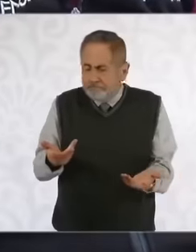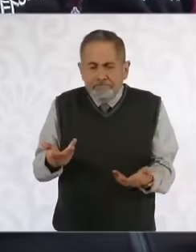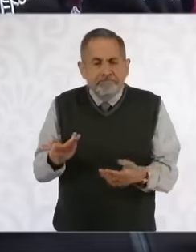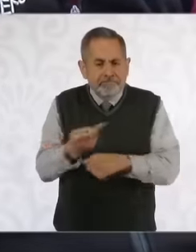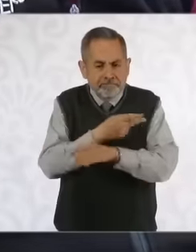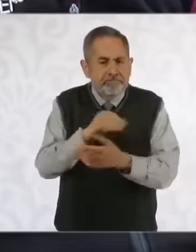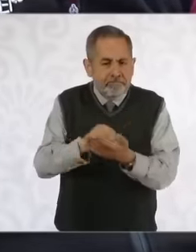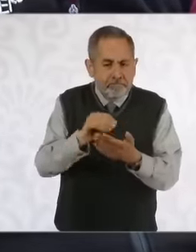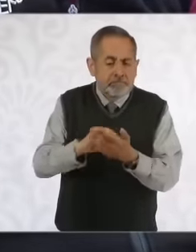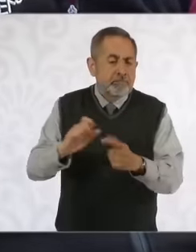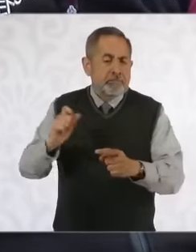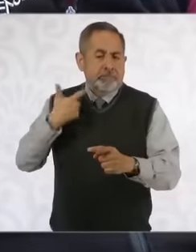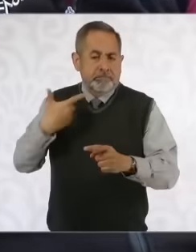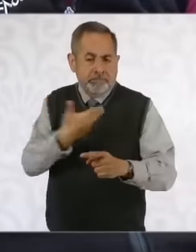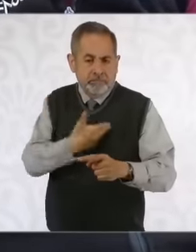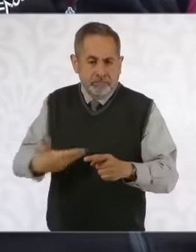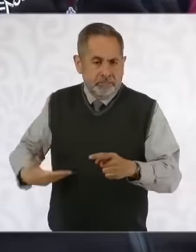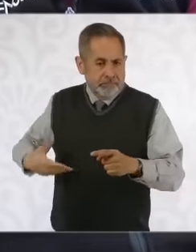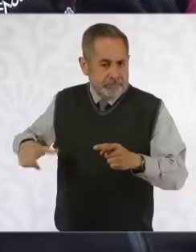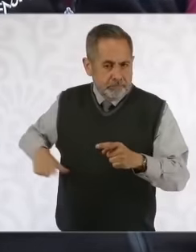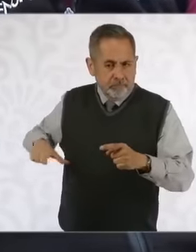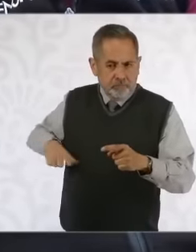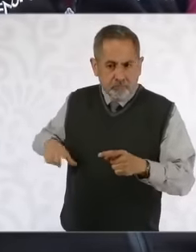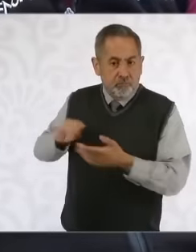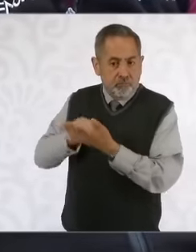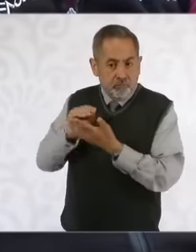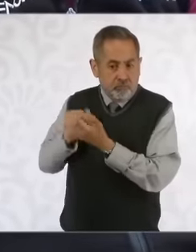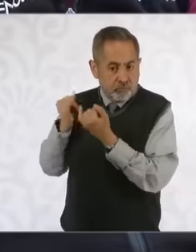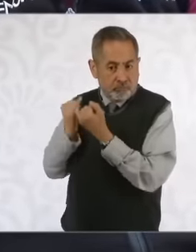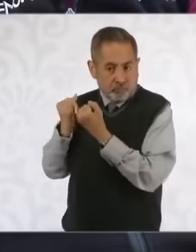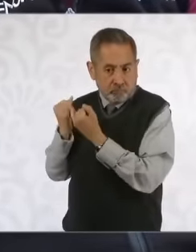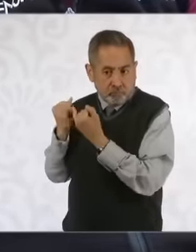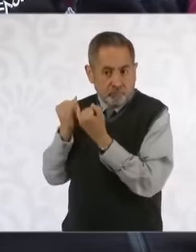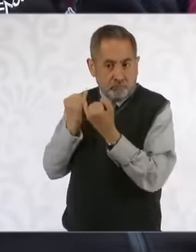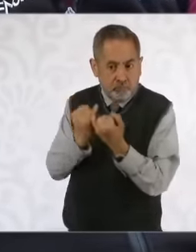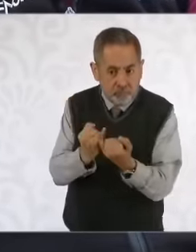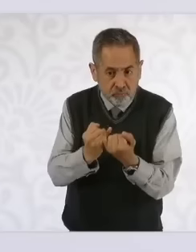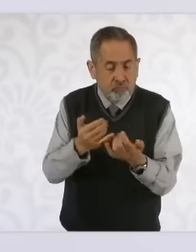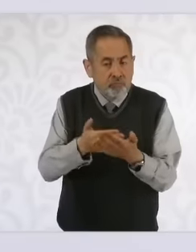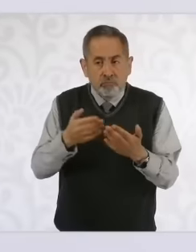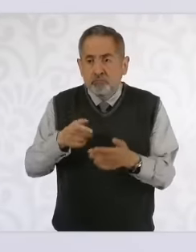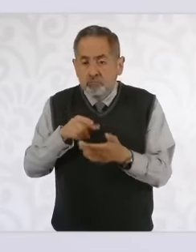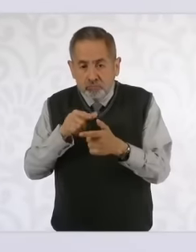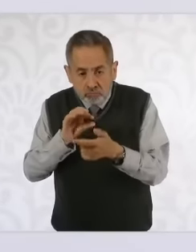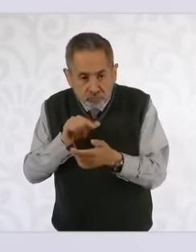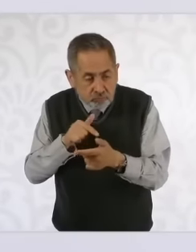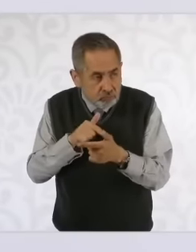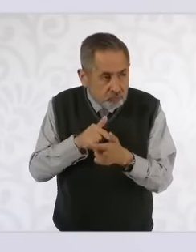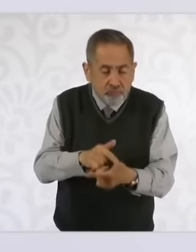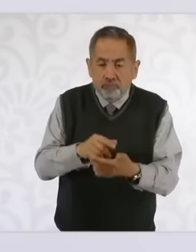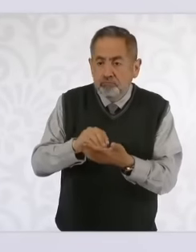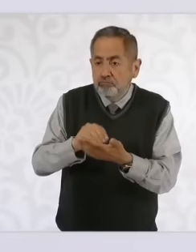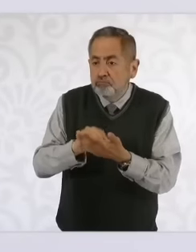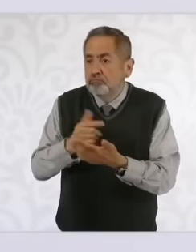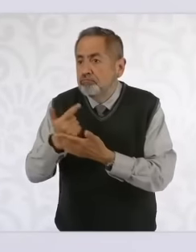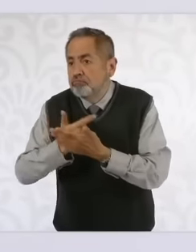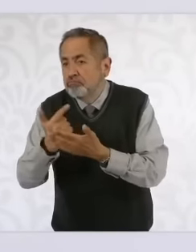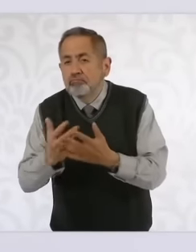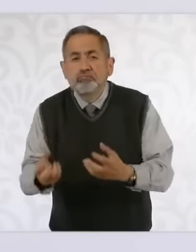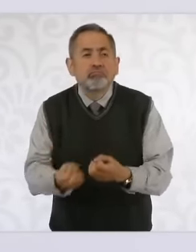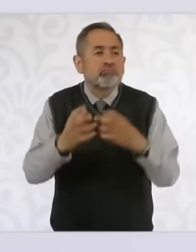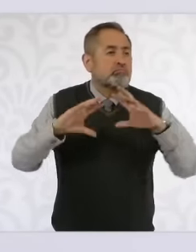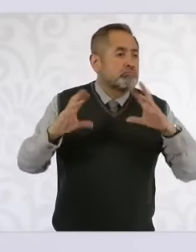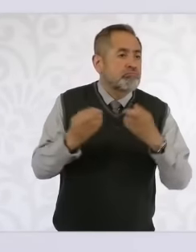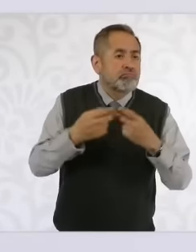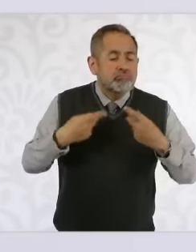the previous government and when would there be a report on this matter? In